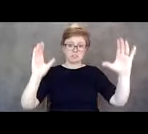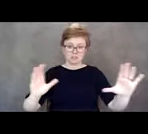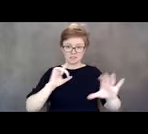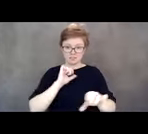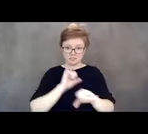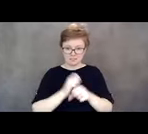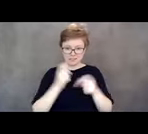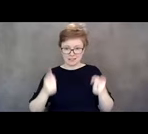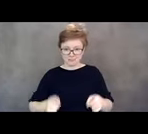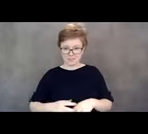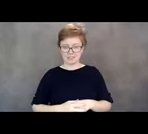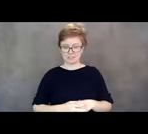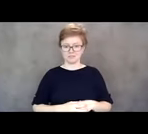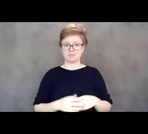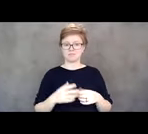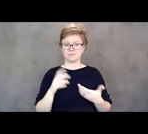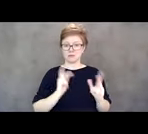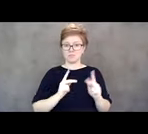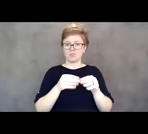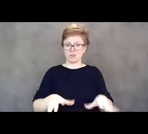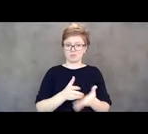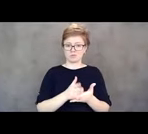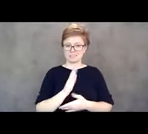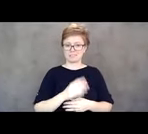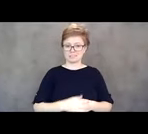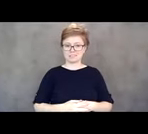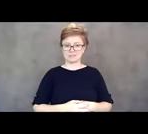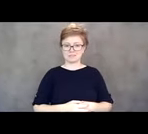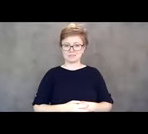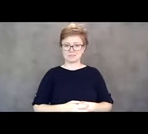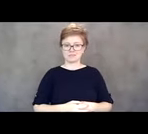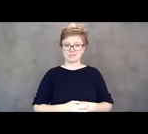The ADA more than anything gave us permission to speak up